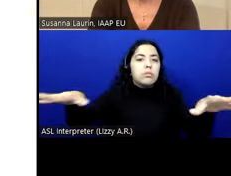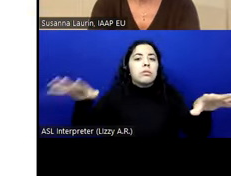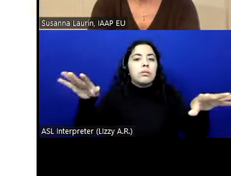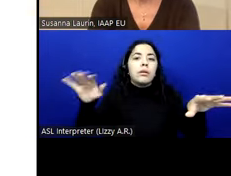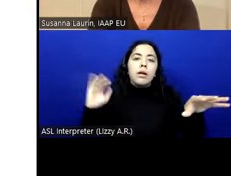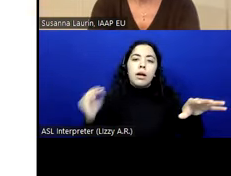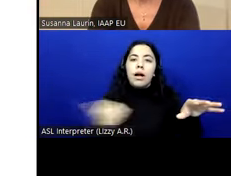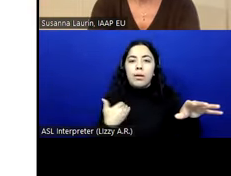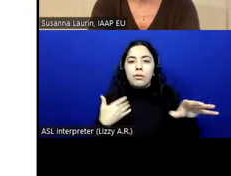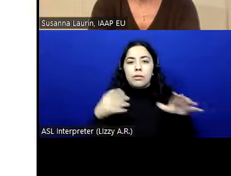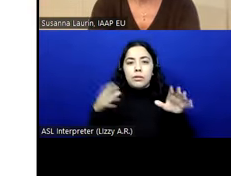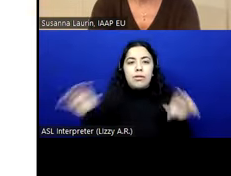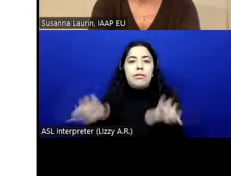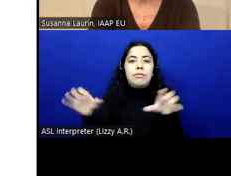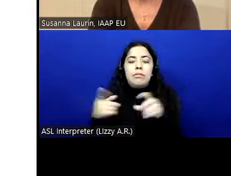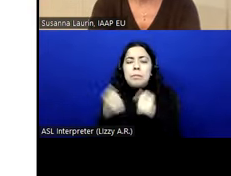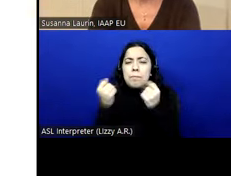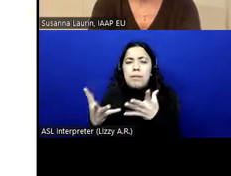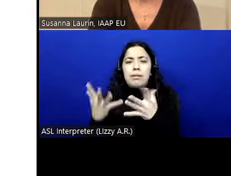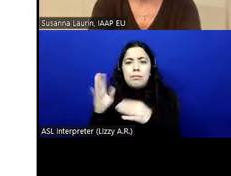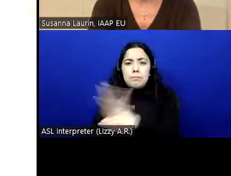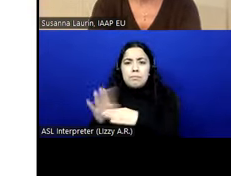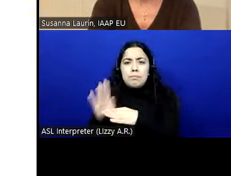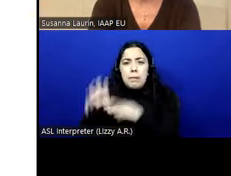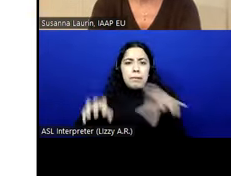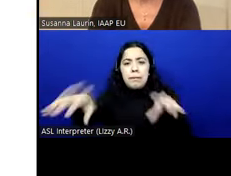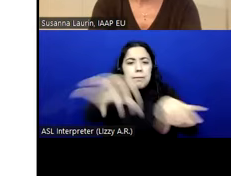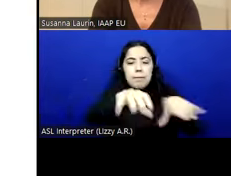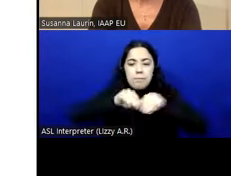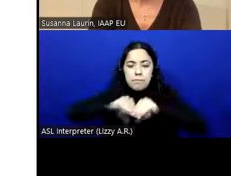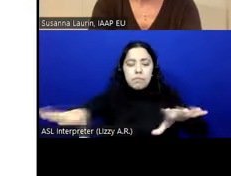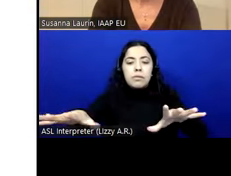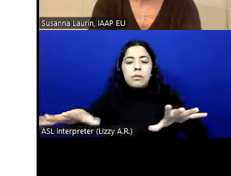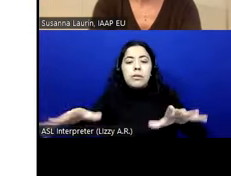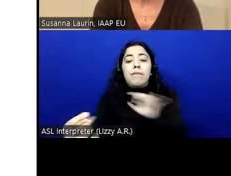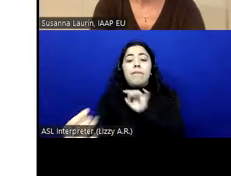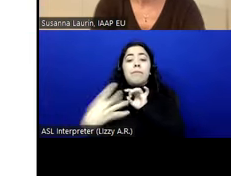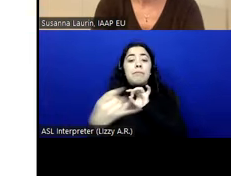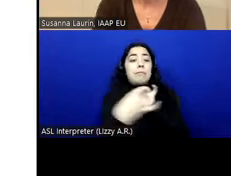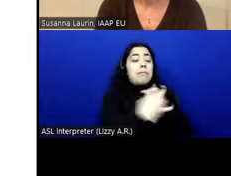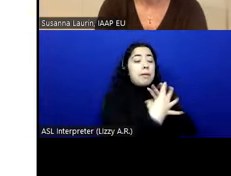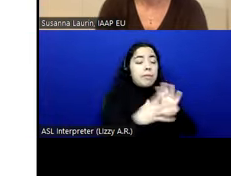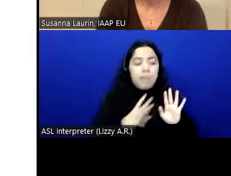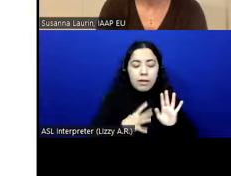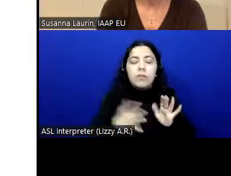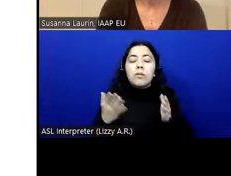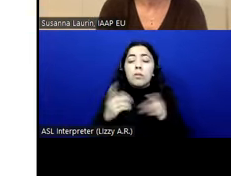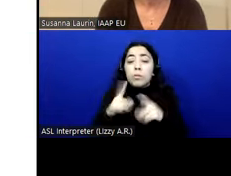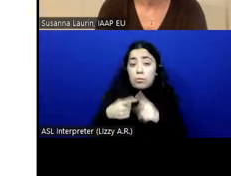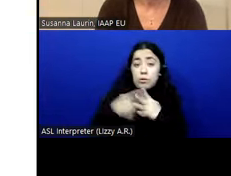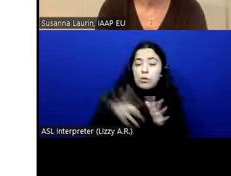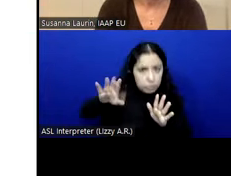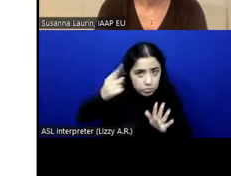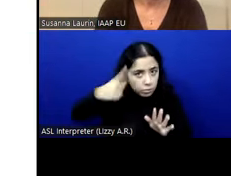entities as we can and get as more feedback as we can. We haven't started the work to update